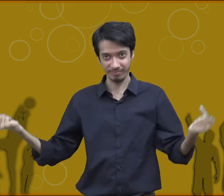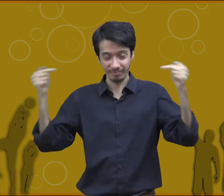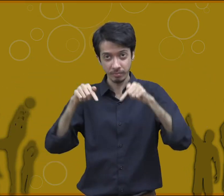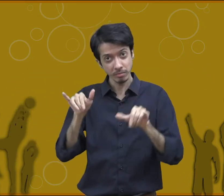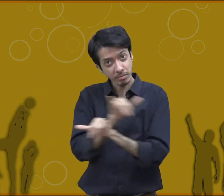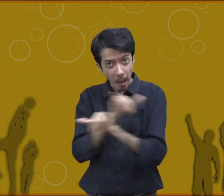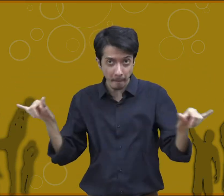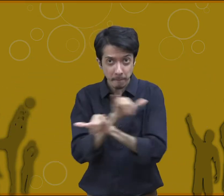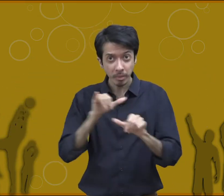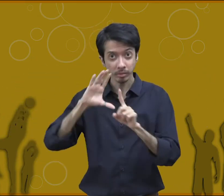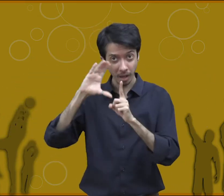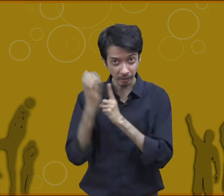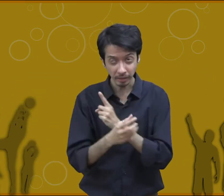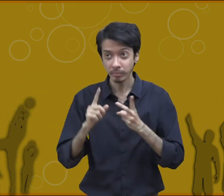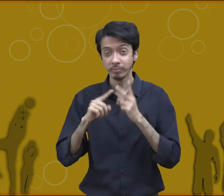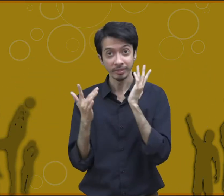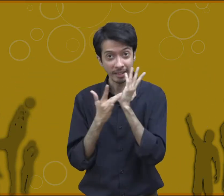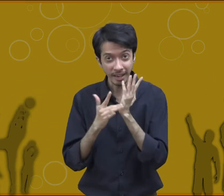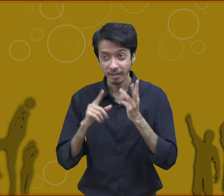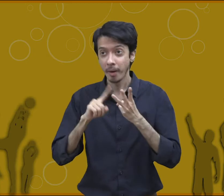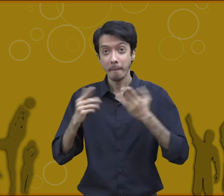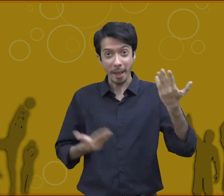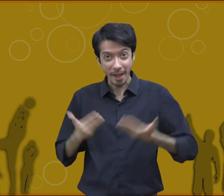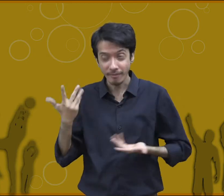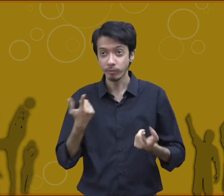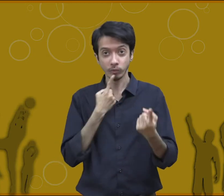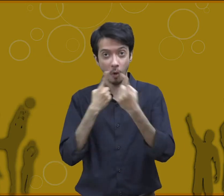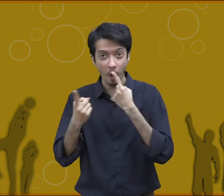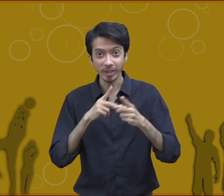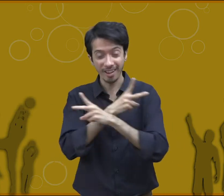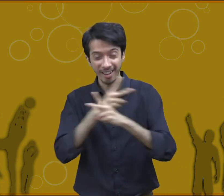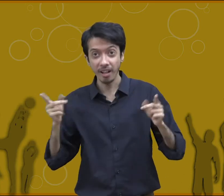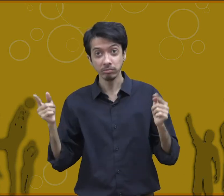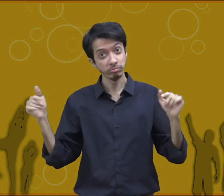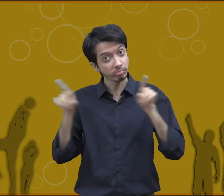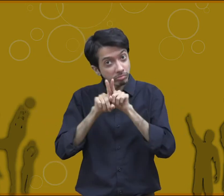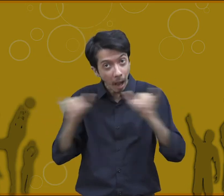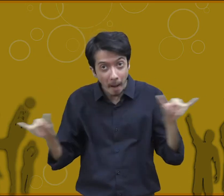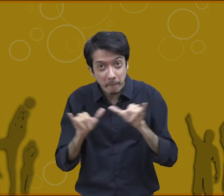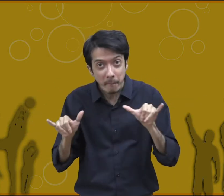The culture, living style, habits and languages of the people from different zones are same?